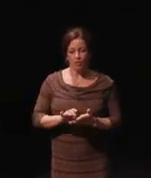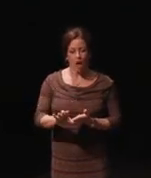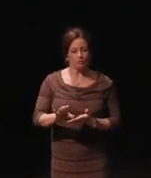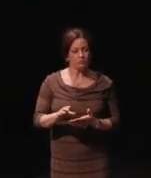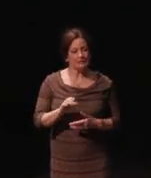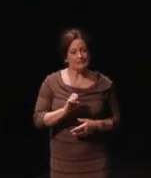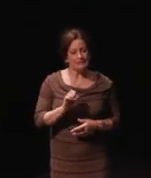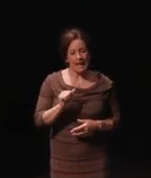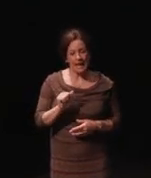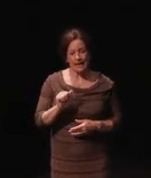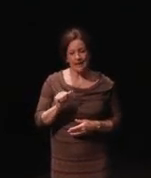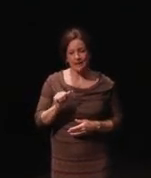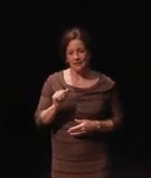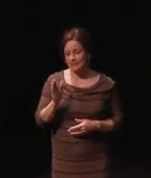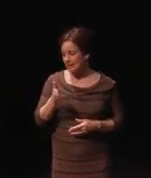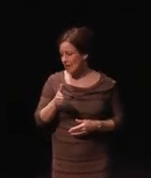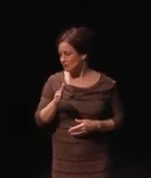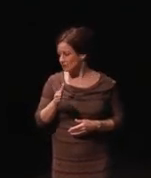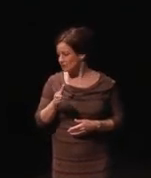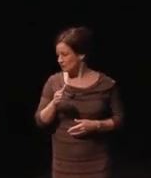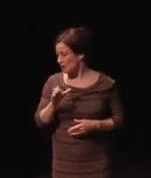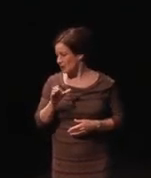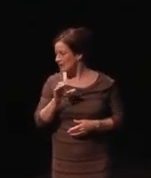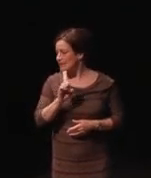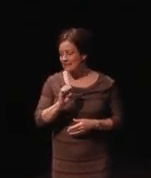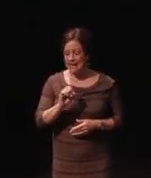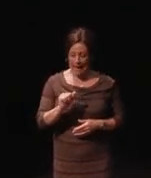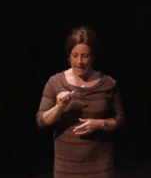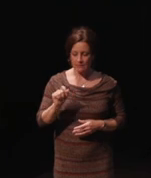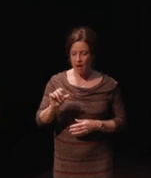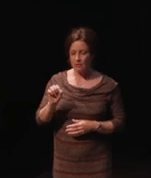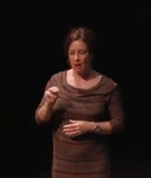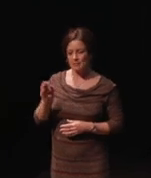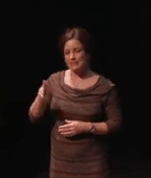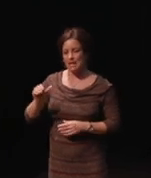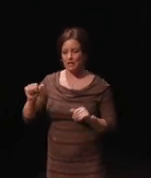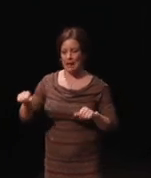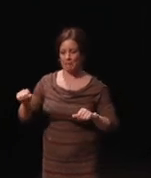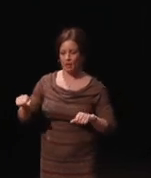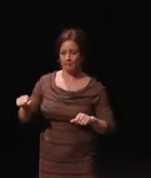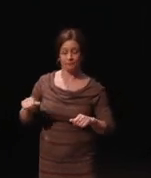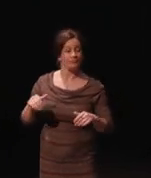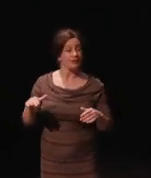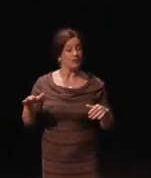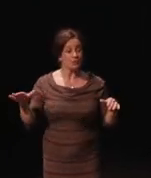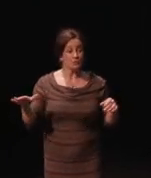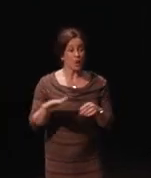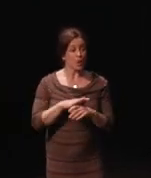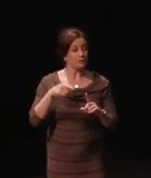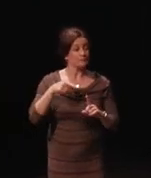It is an accessibility website, it covers is solely for accessibility type reasons.